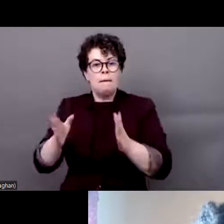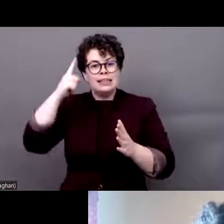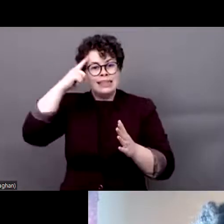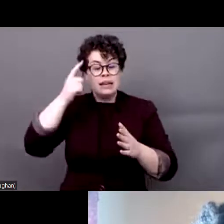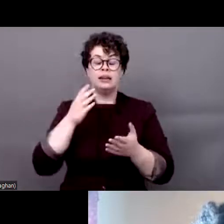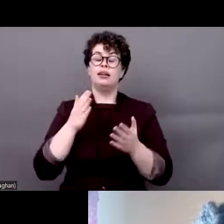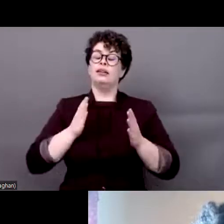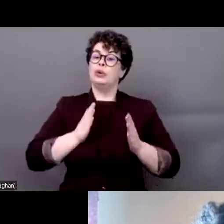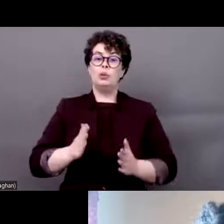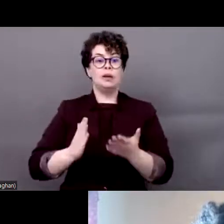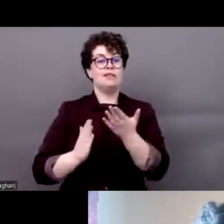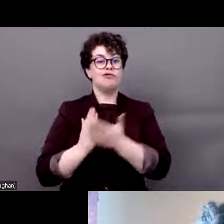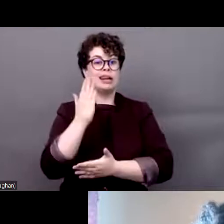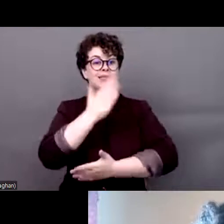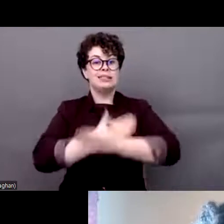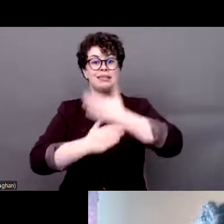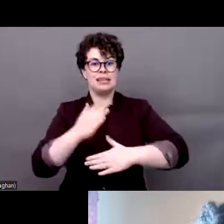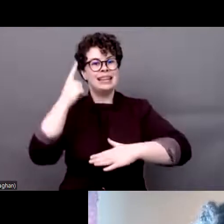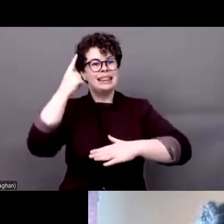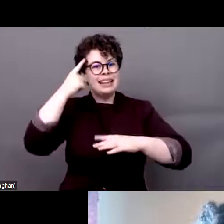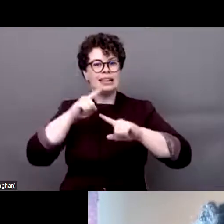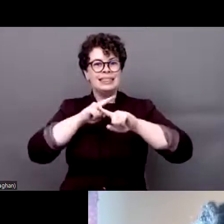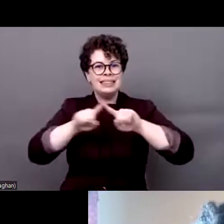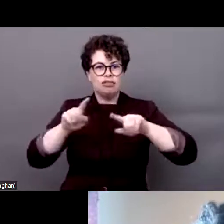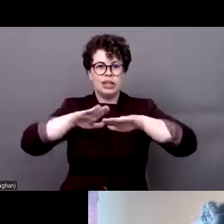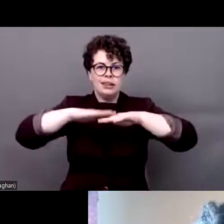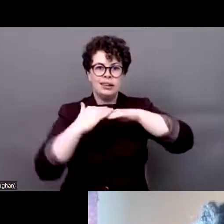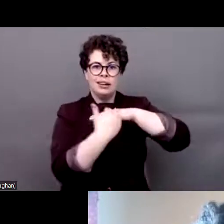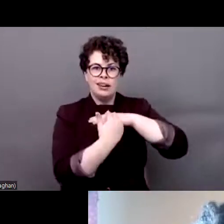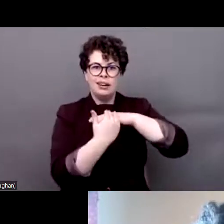official approaches for the